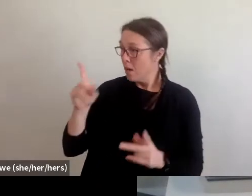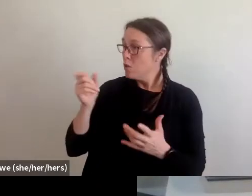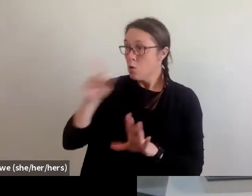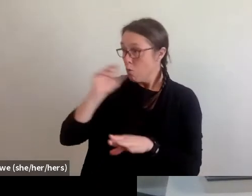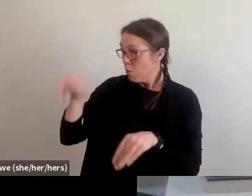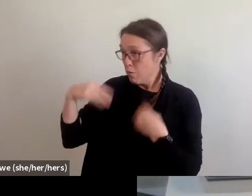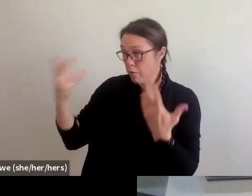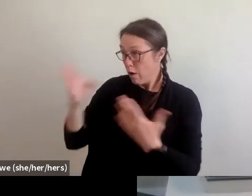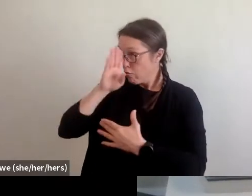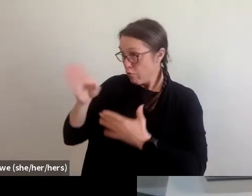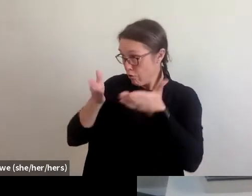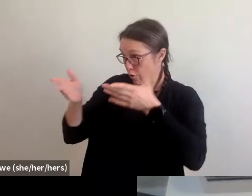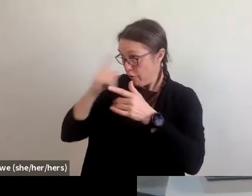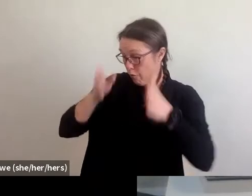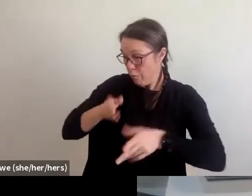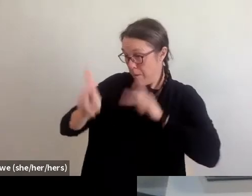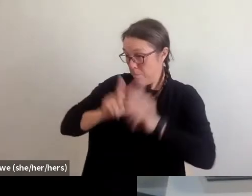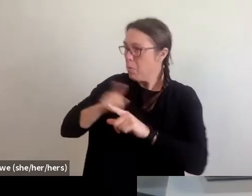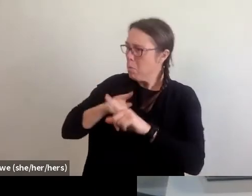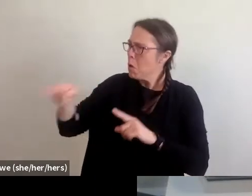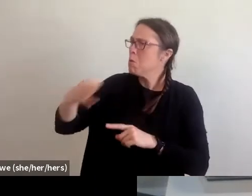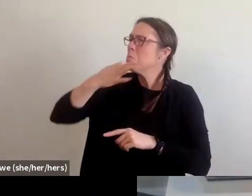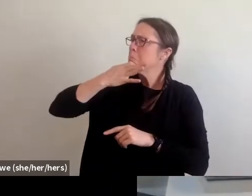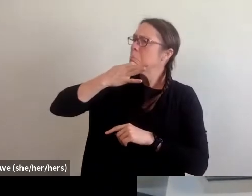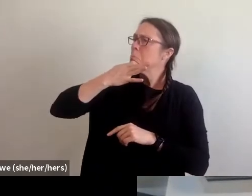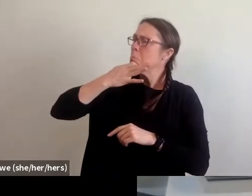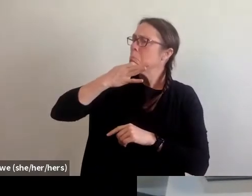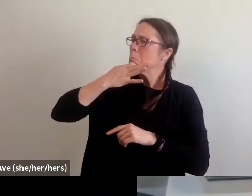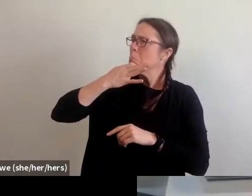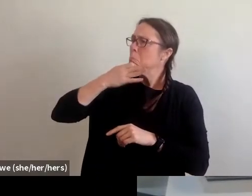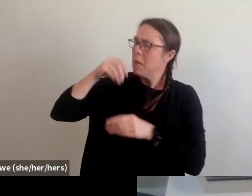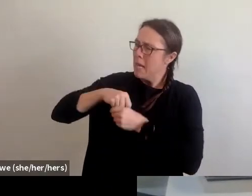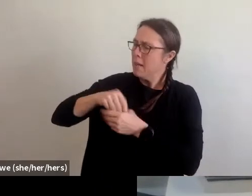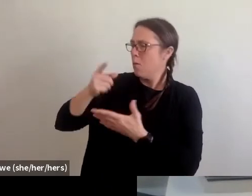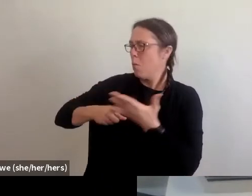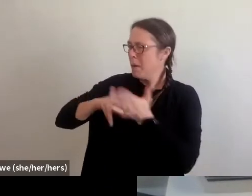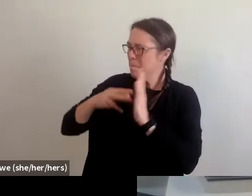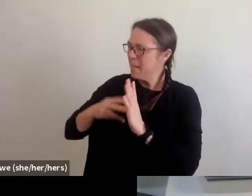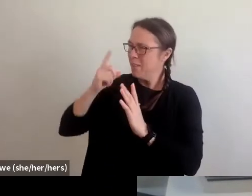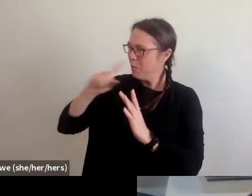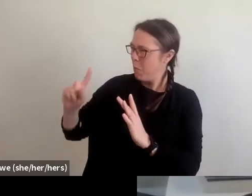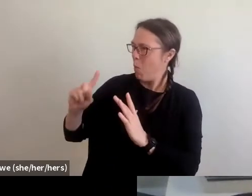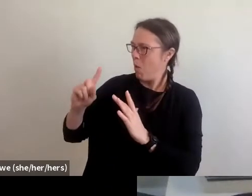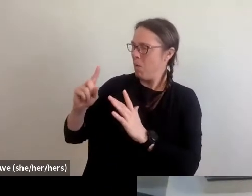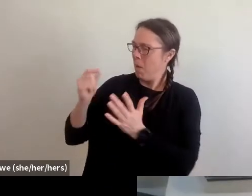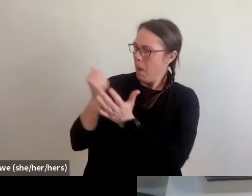for individuals, obviously you're the leading expert in what disaster housing should look like so-- Indeed.